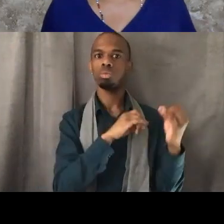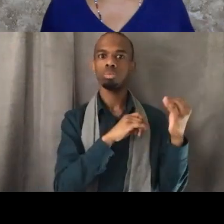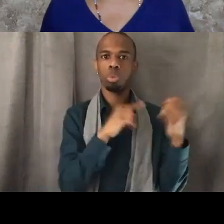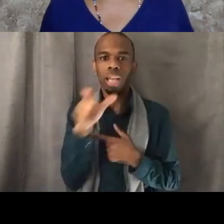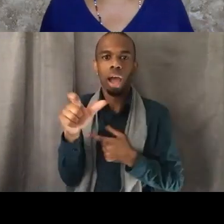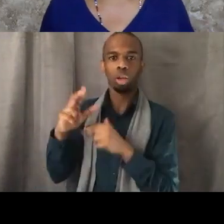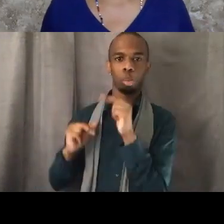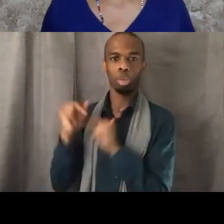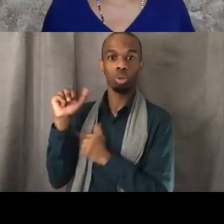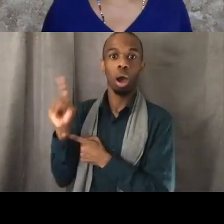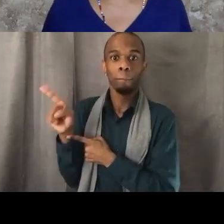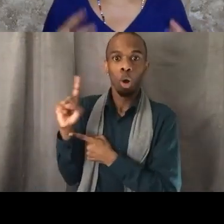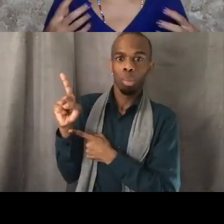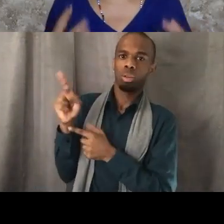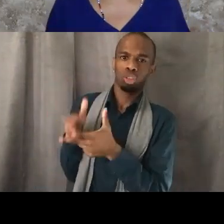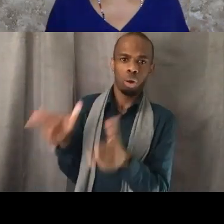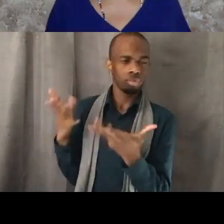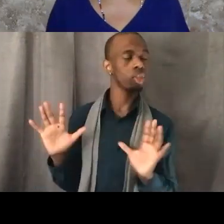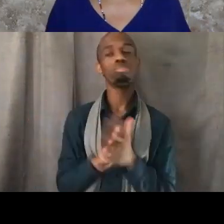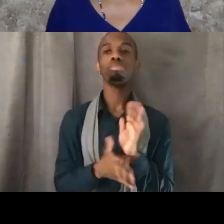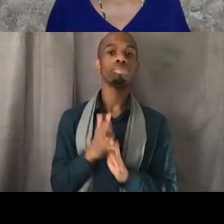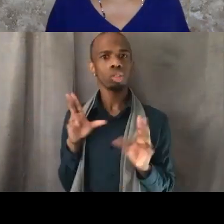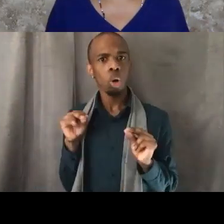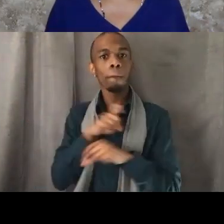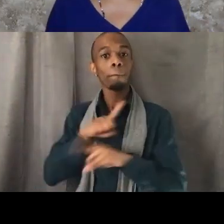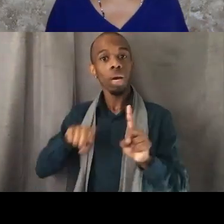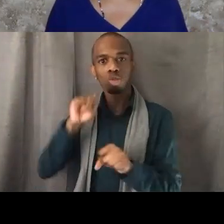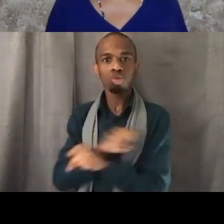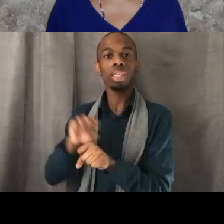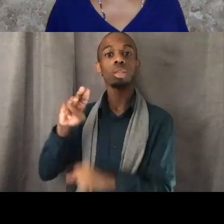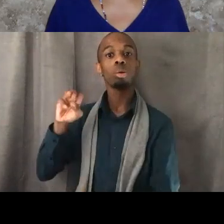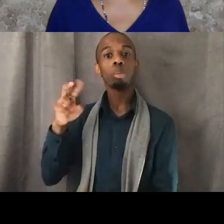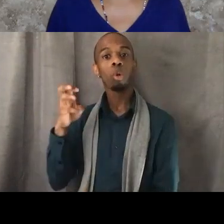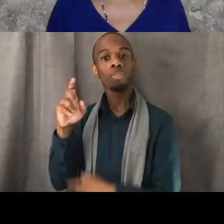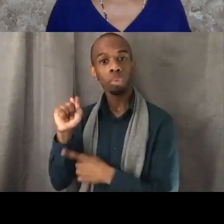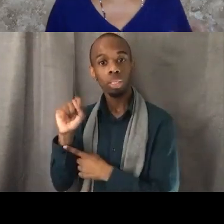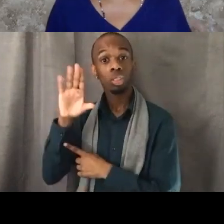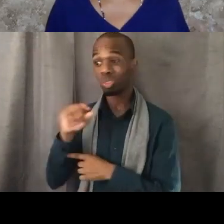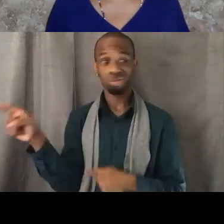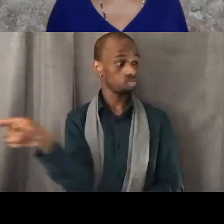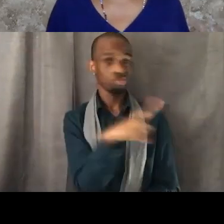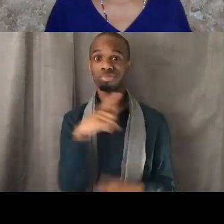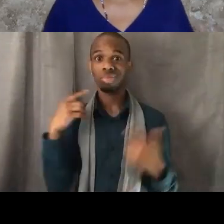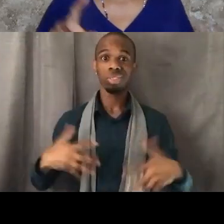And so they had visioned building beyond this moment.